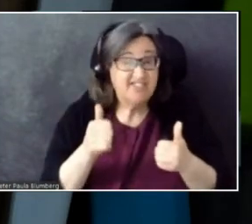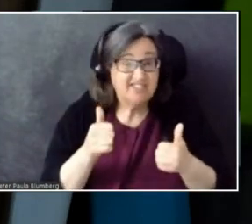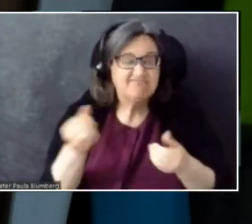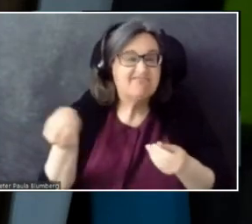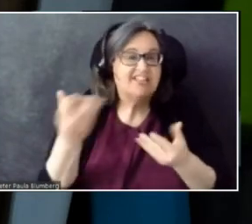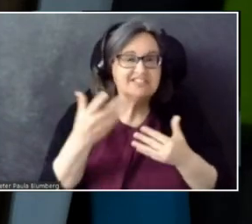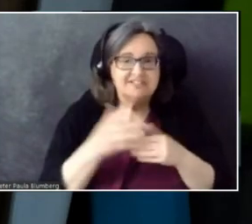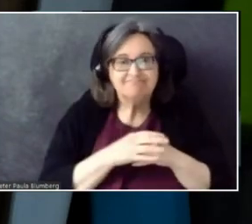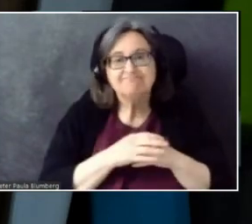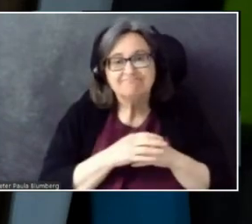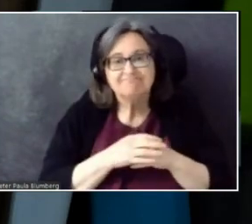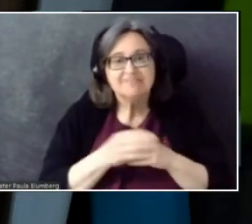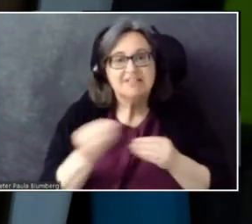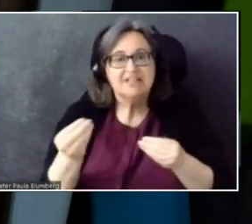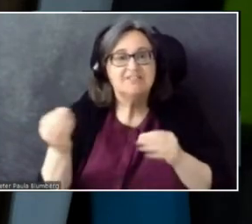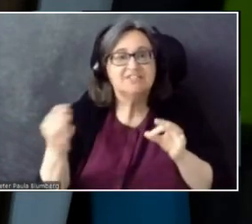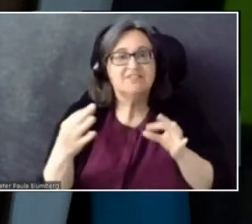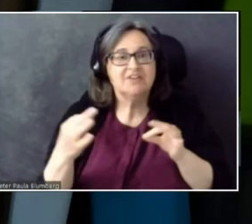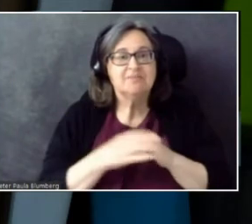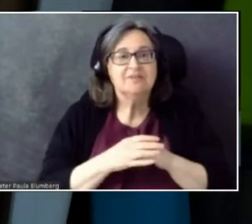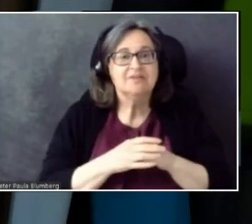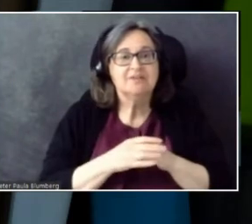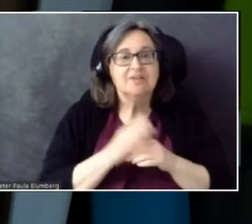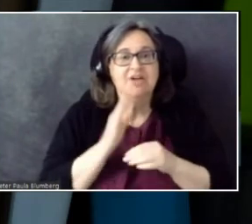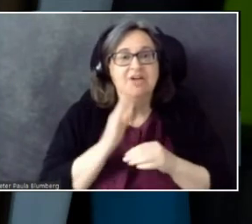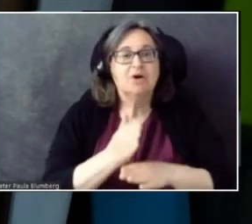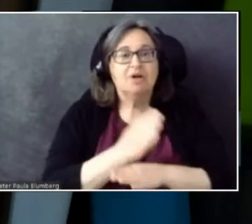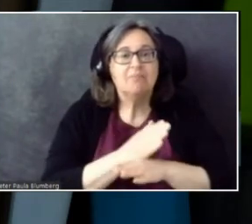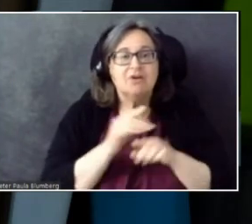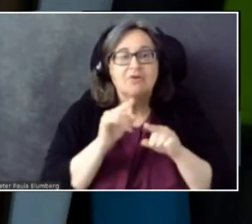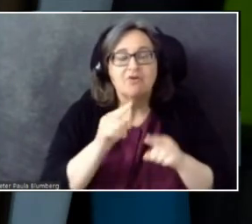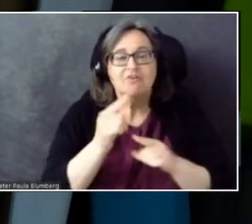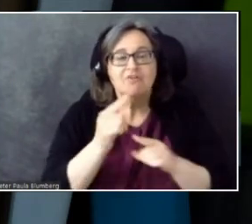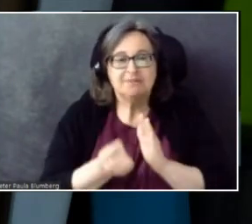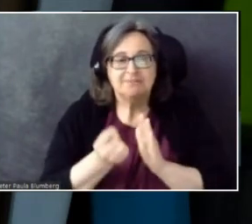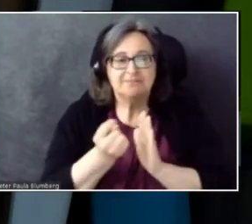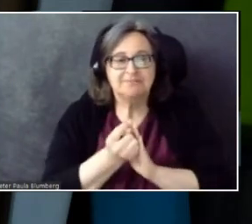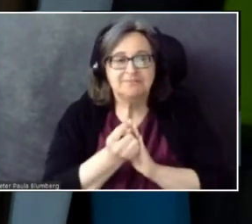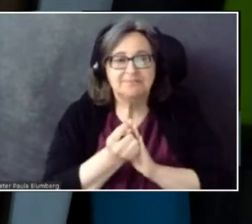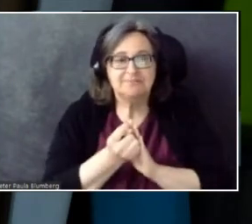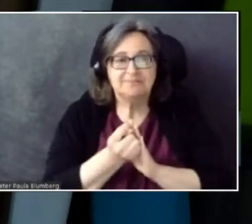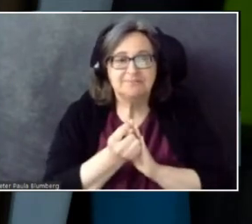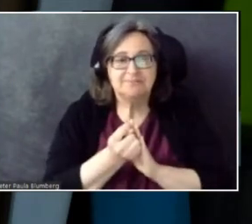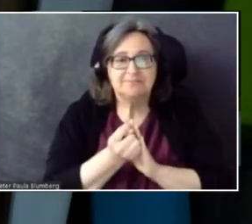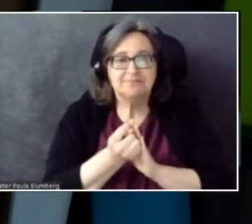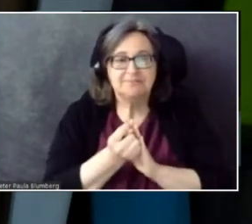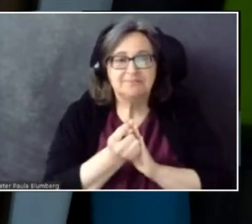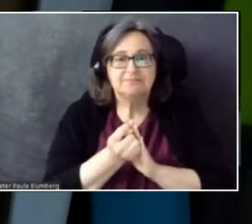And it gets better, over time. Cool.